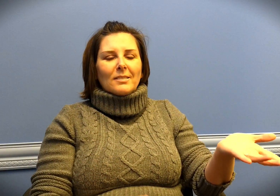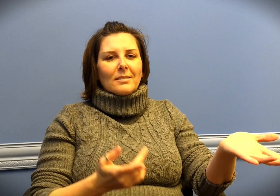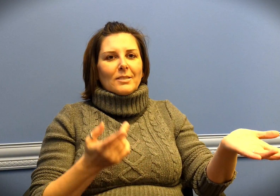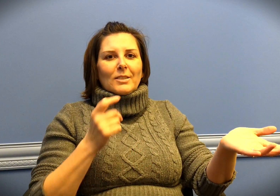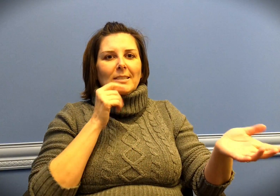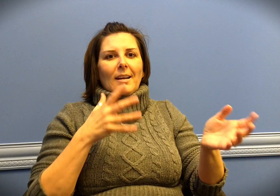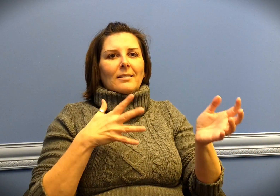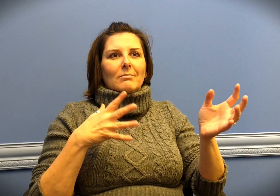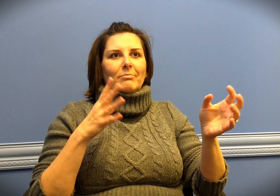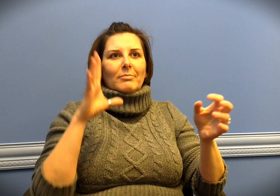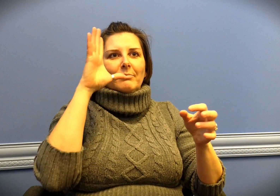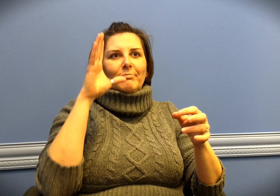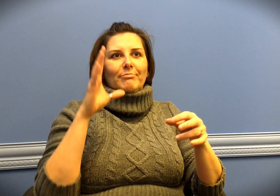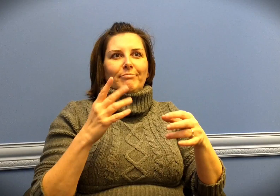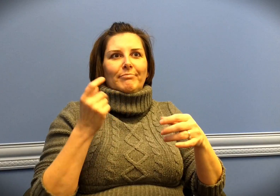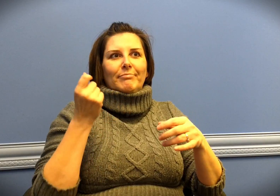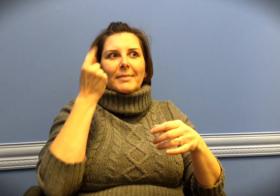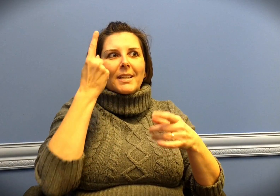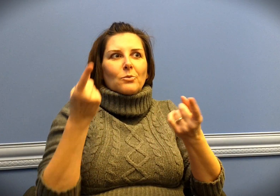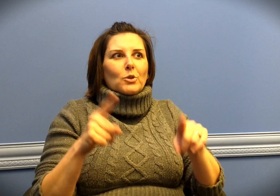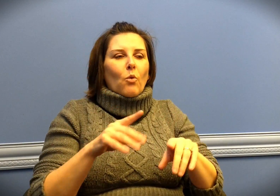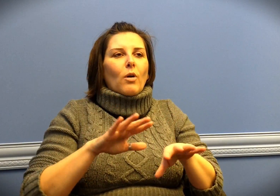My teacher realized I didn't understand.